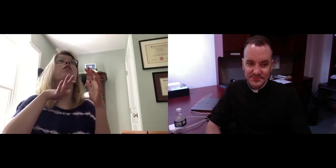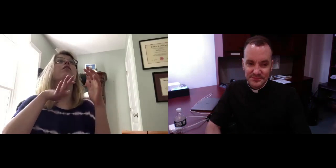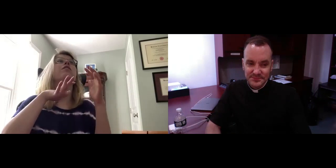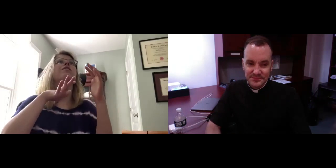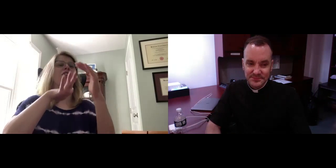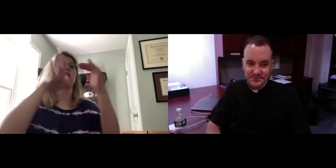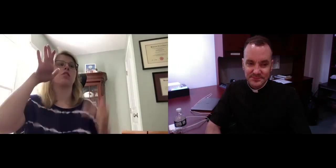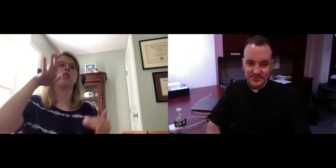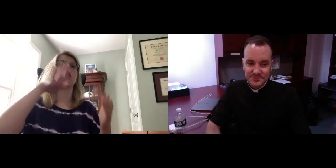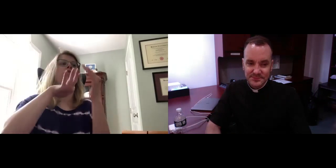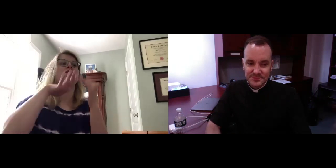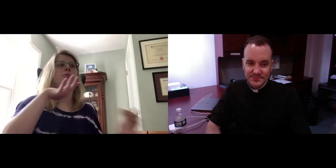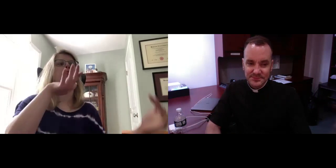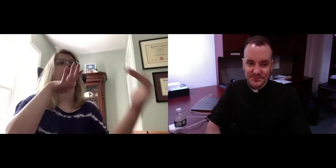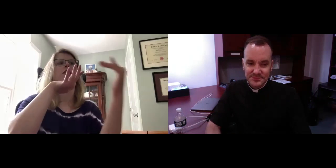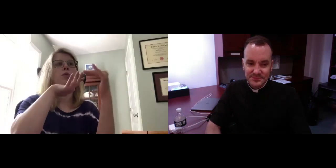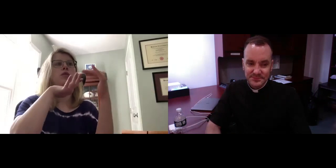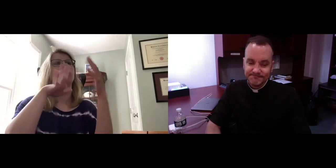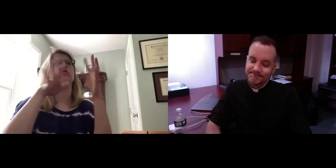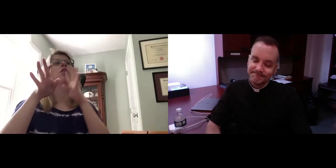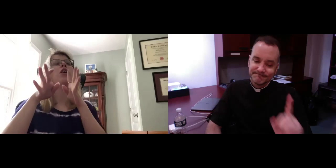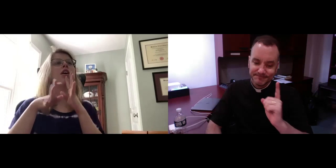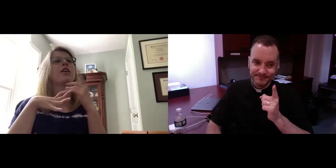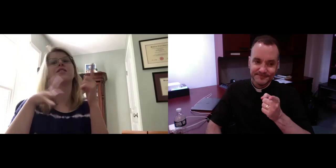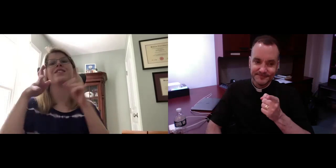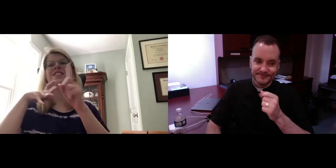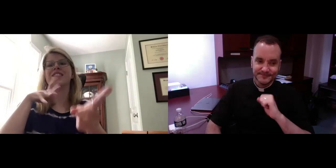realize the importance of equality and not having some people be less than